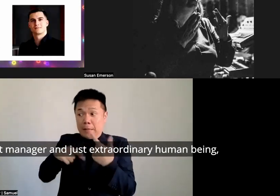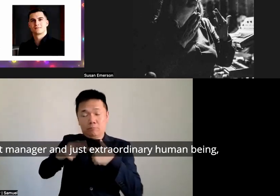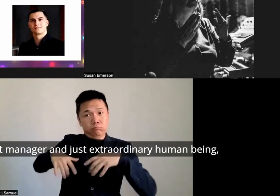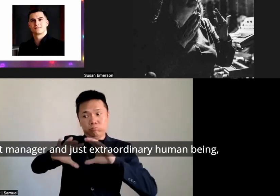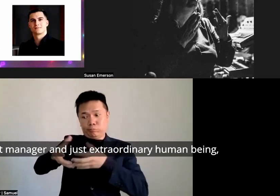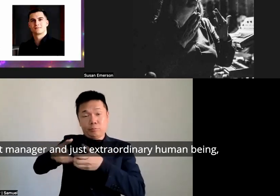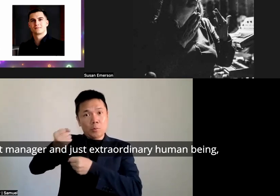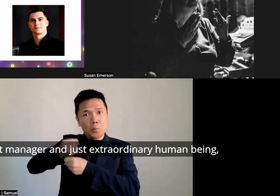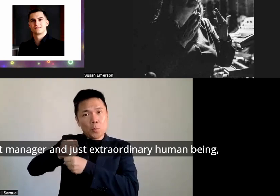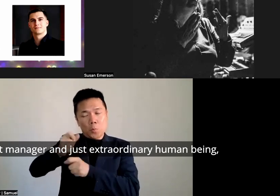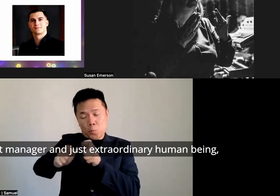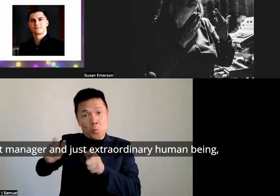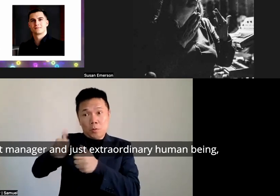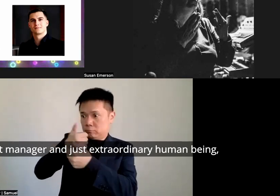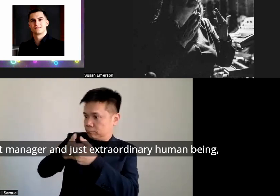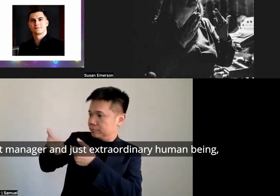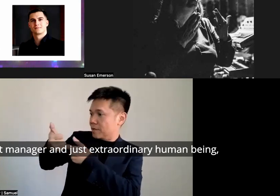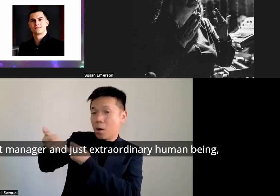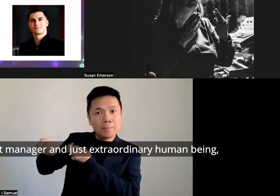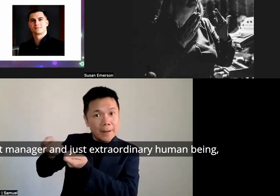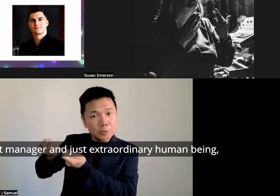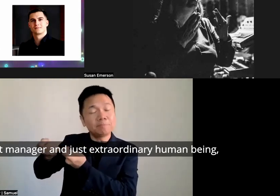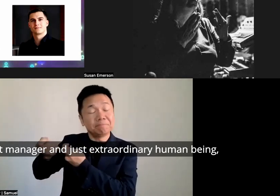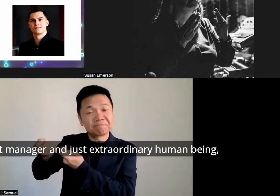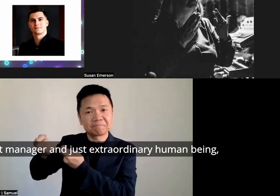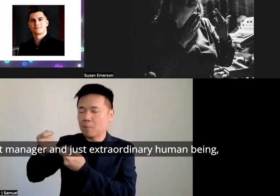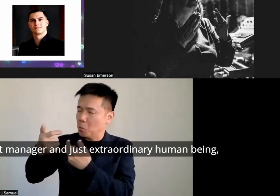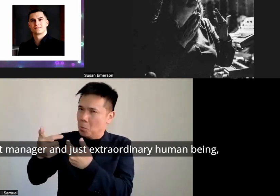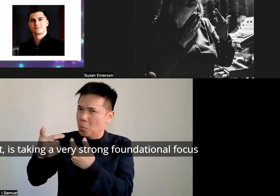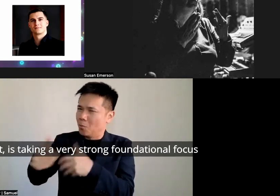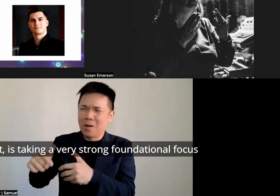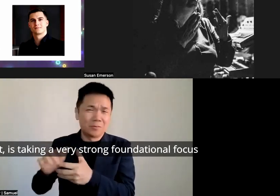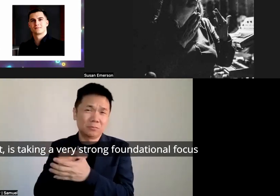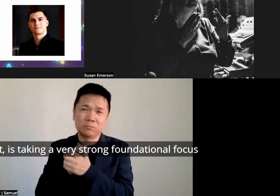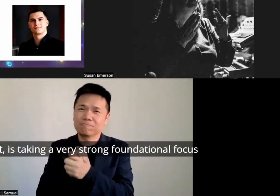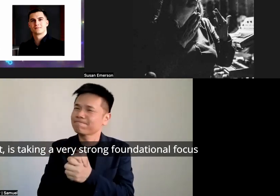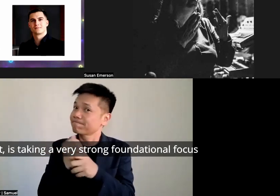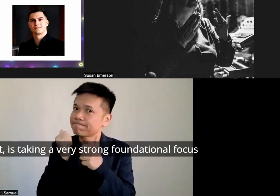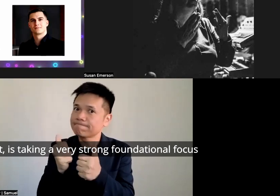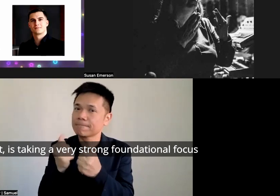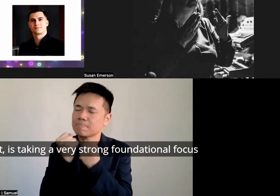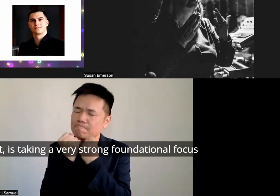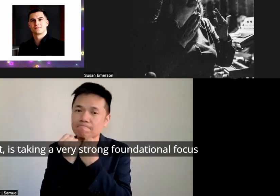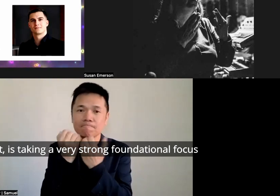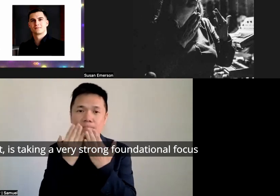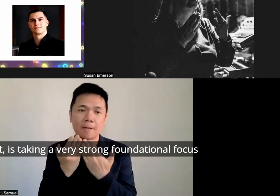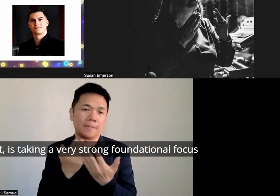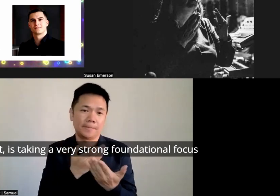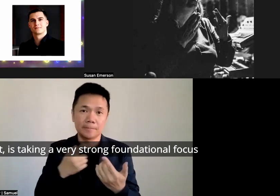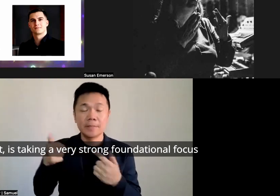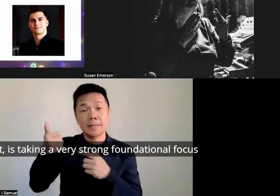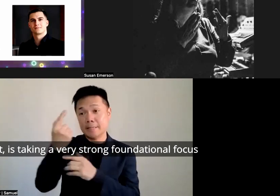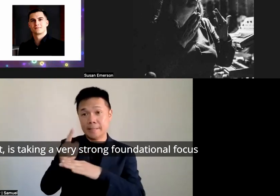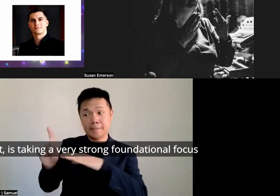our project manager and uh and just extraordinary human being gaun is uh taking a very strong